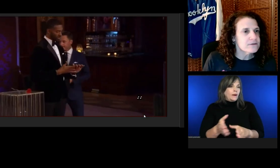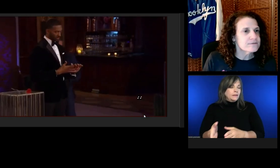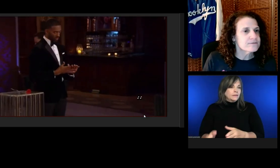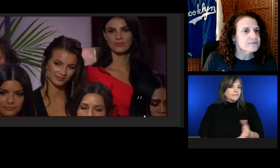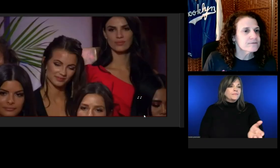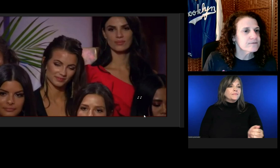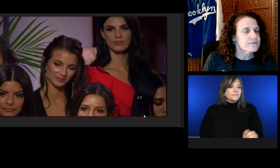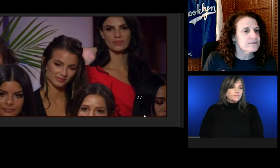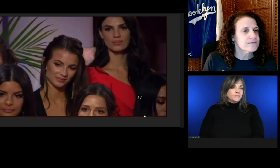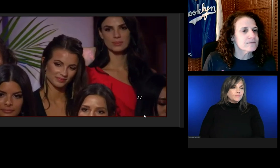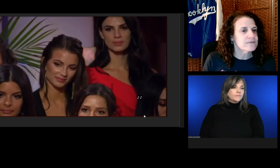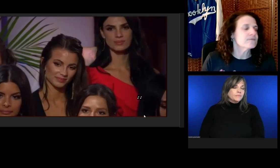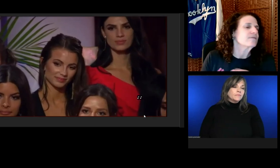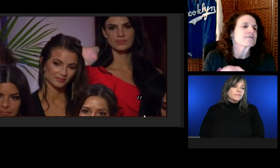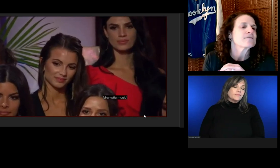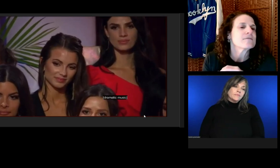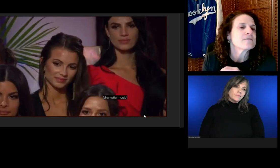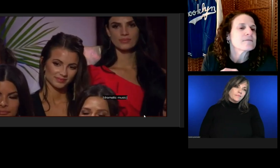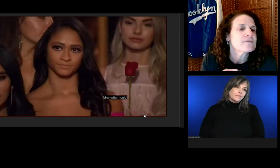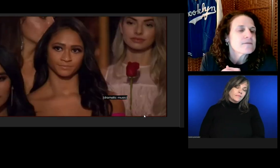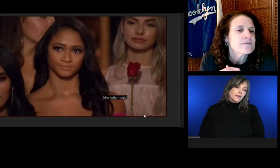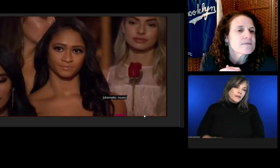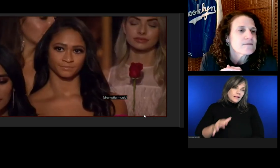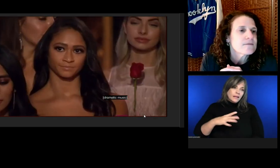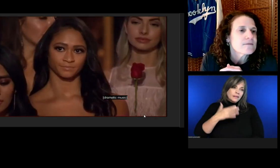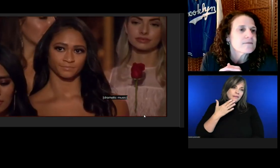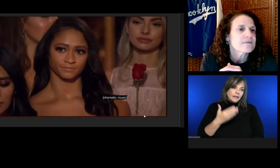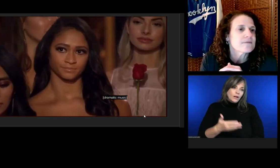Thank you.